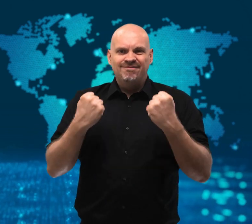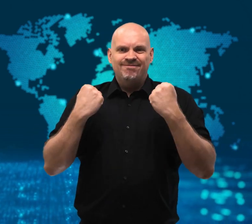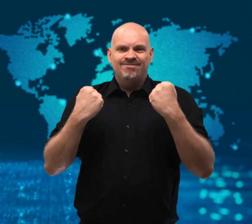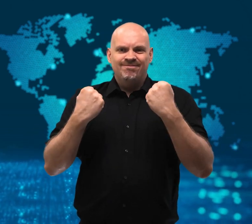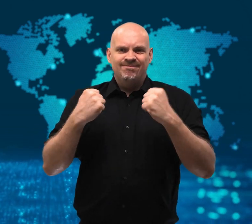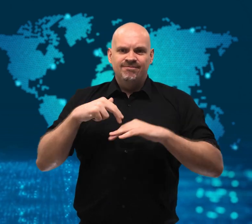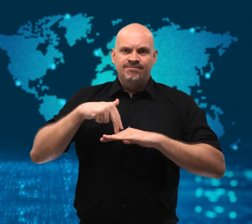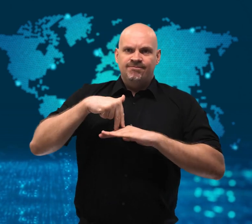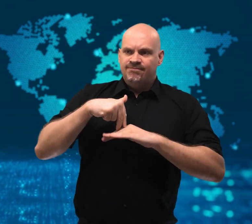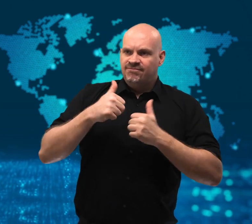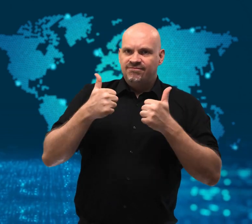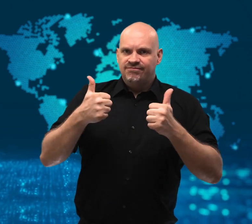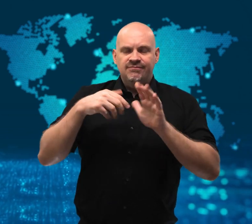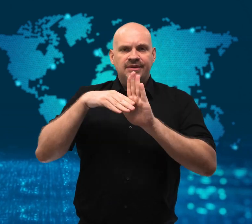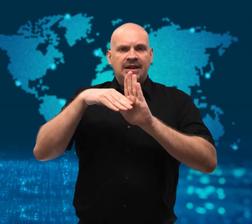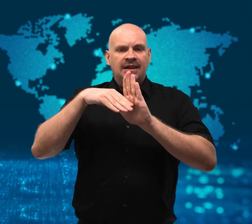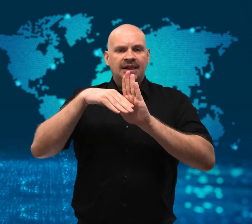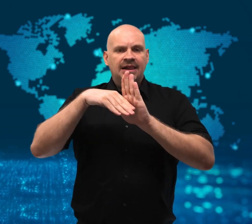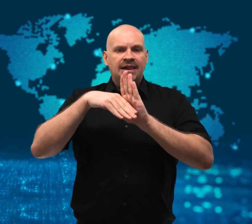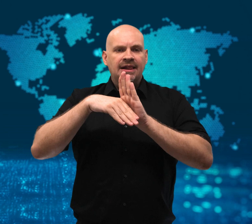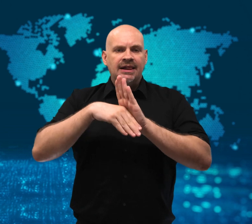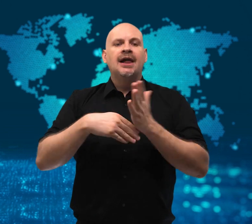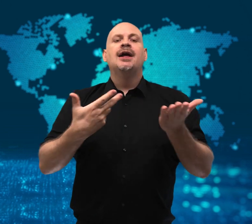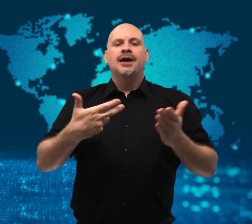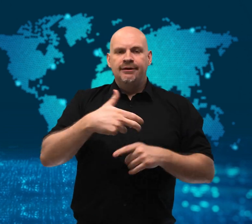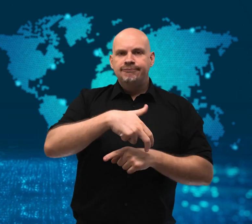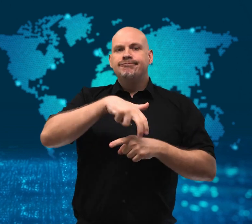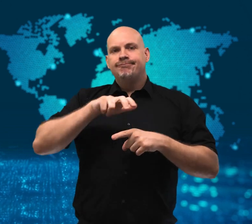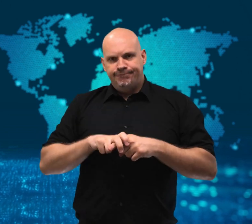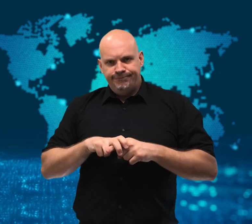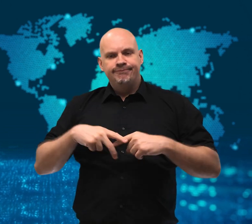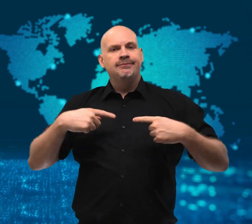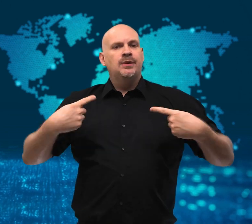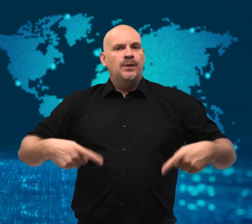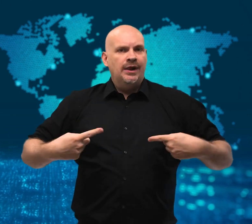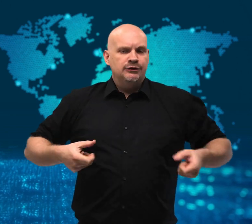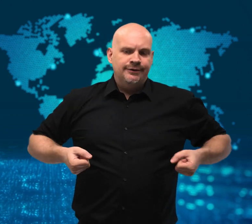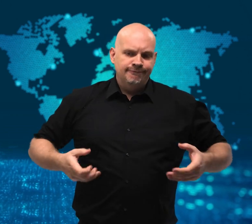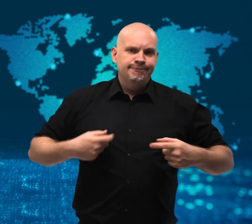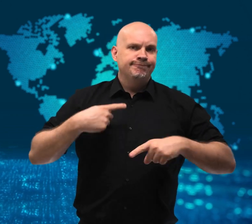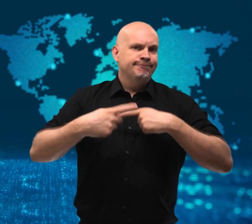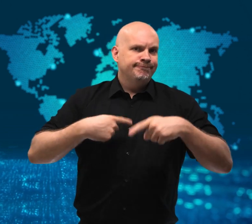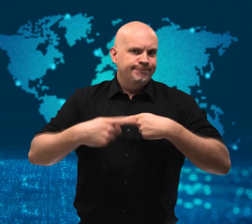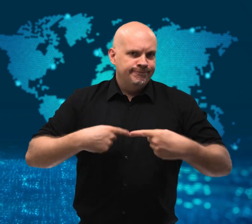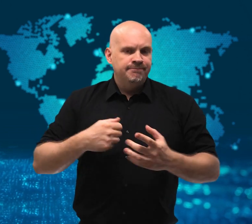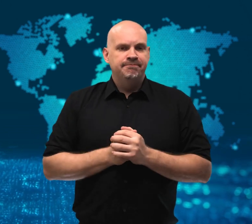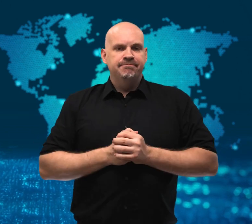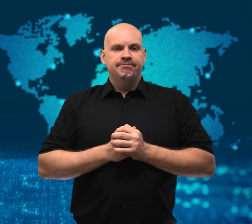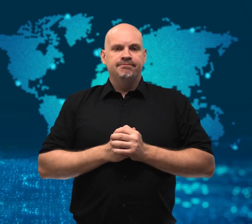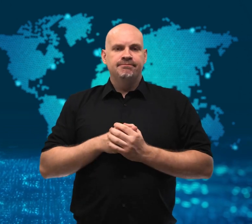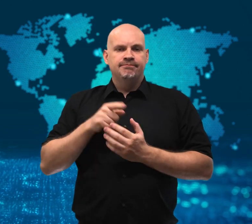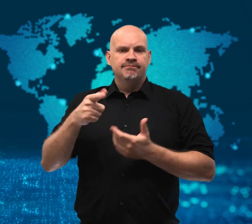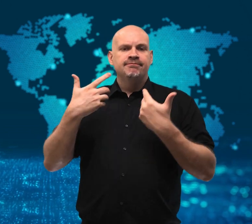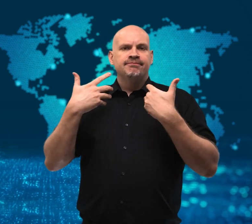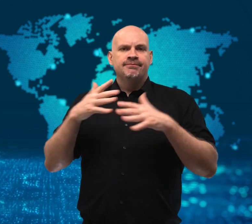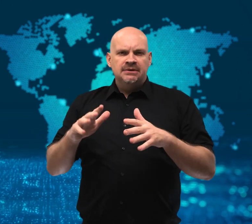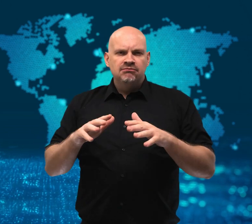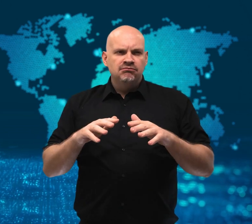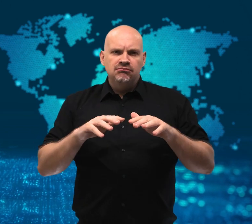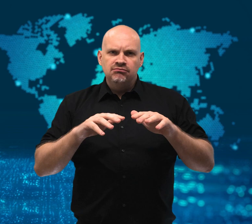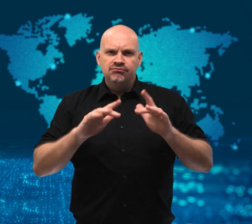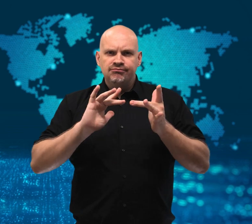He studied videos of other riders online and persisted